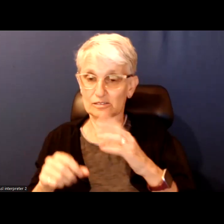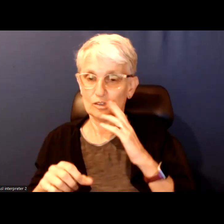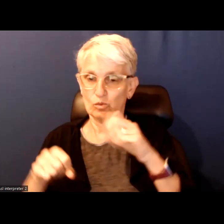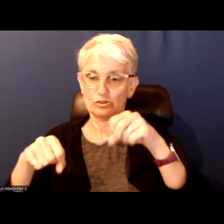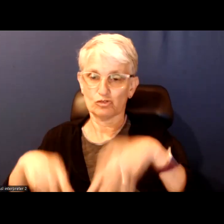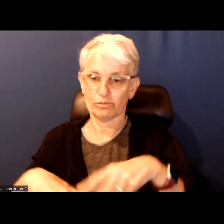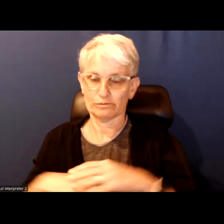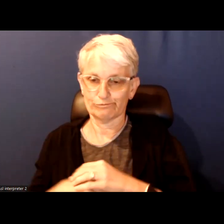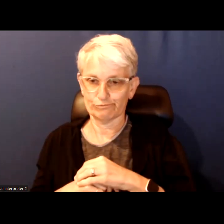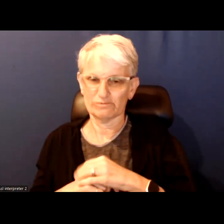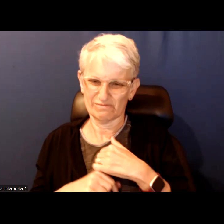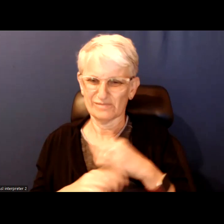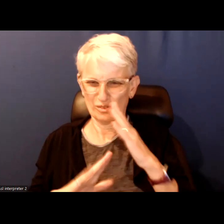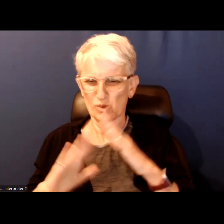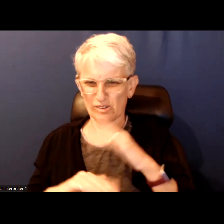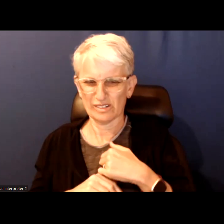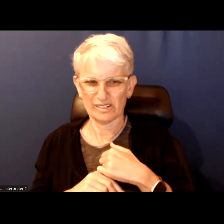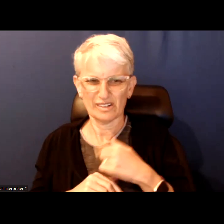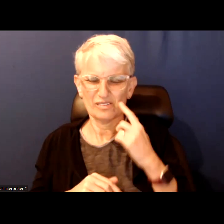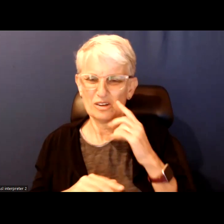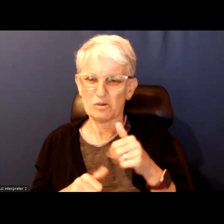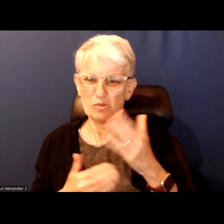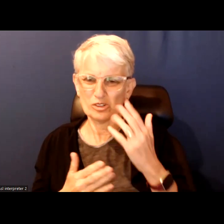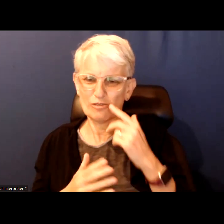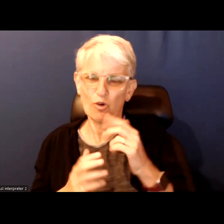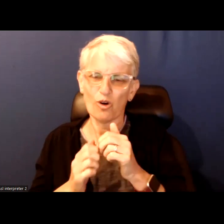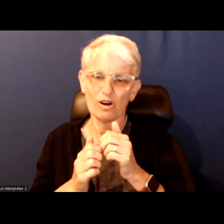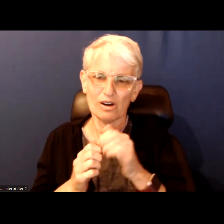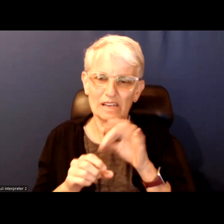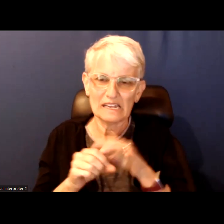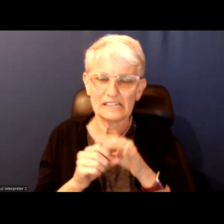It was primarily a proposal for the election season.